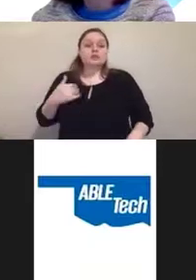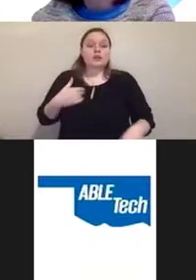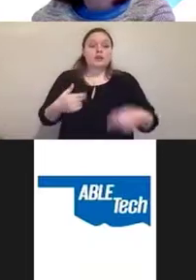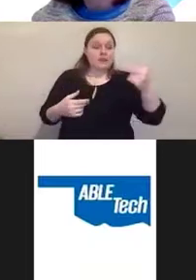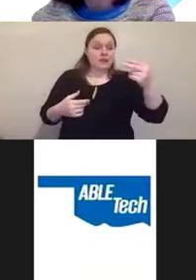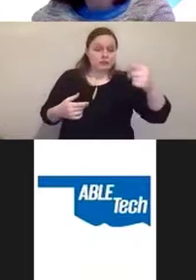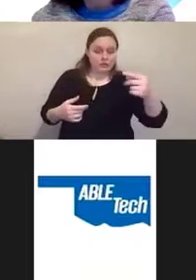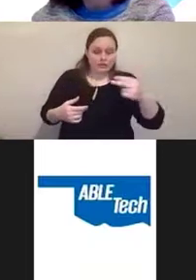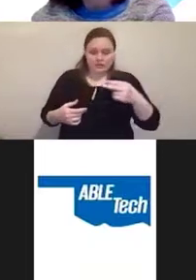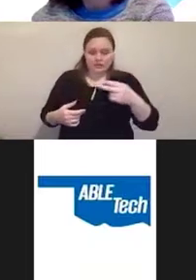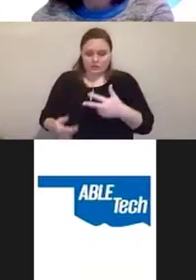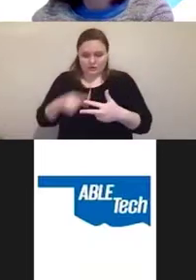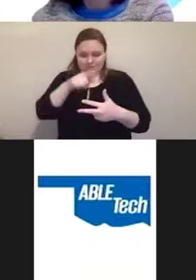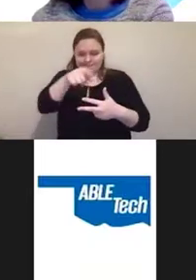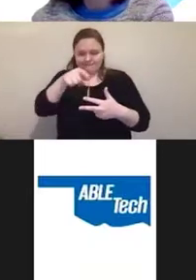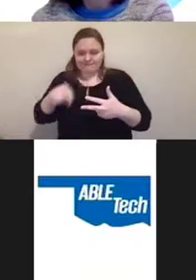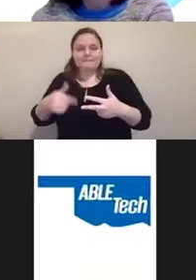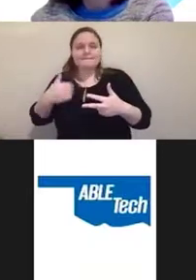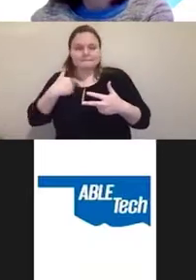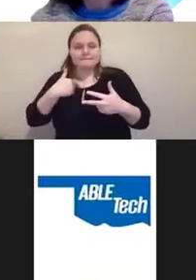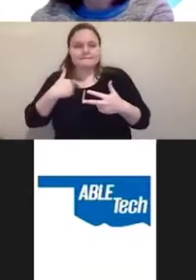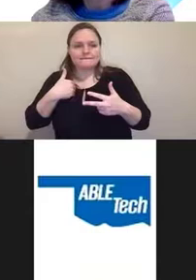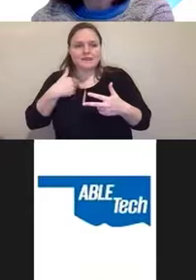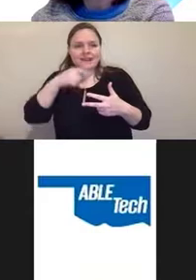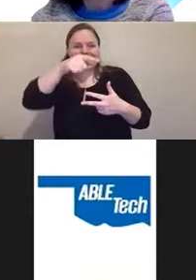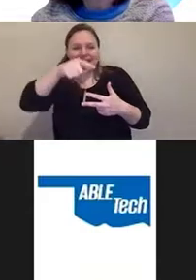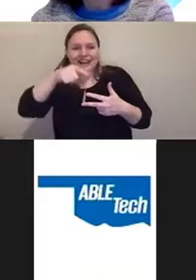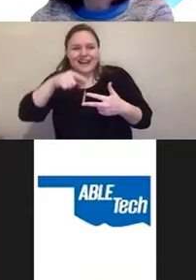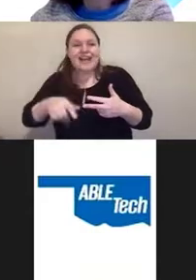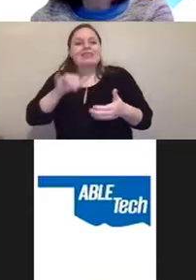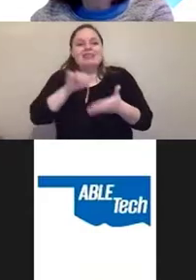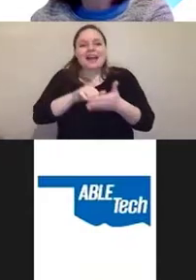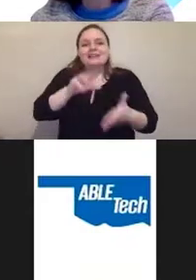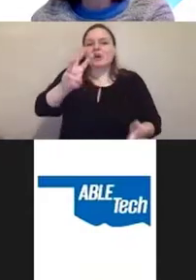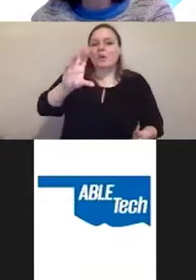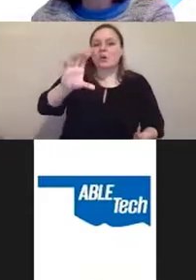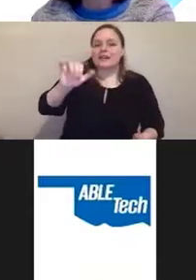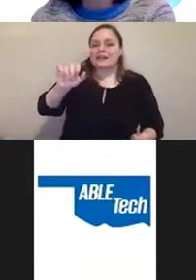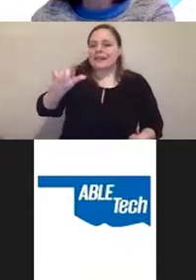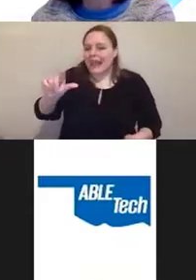OK, that's a WCAG violation, you can't skip levels.